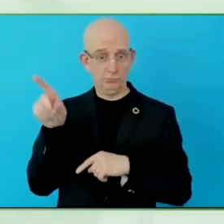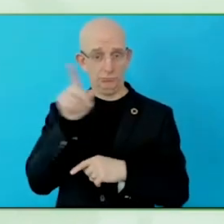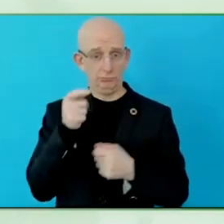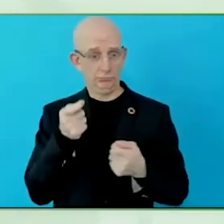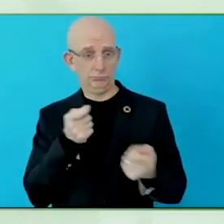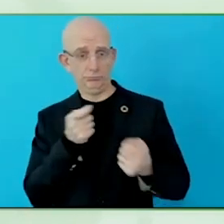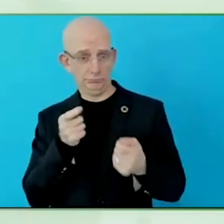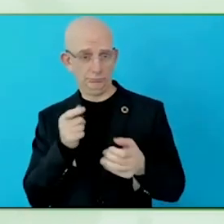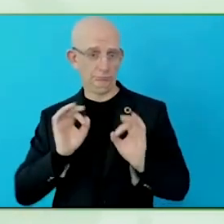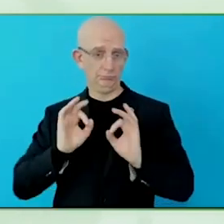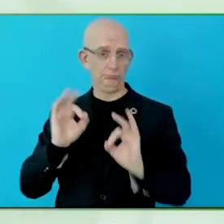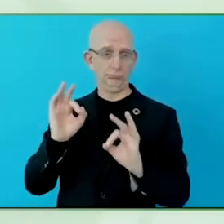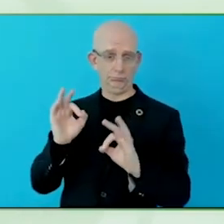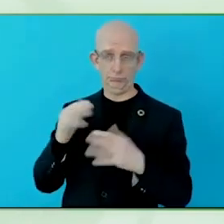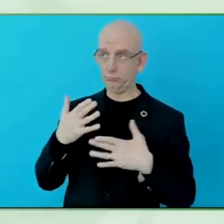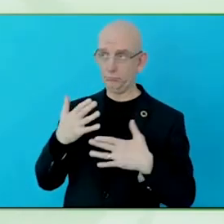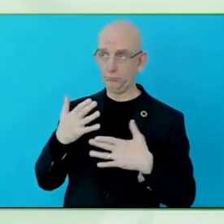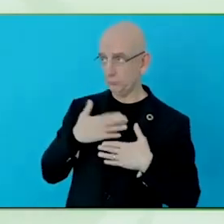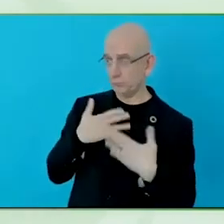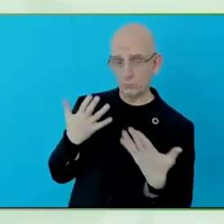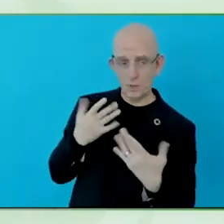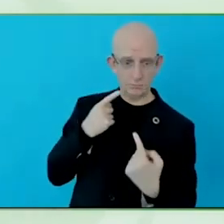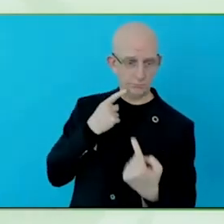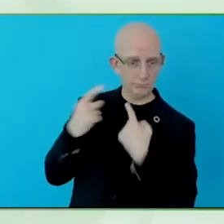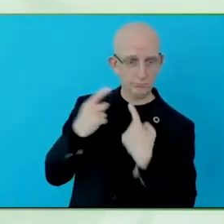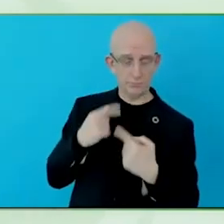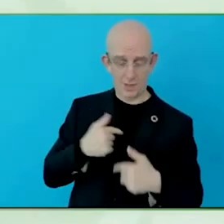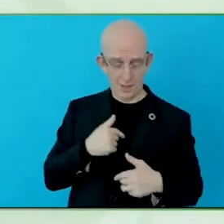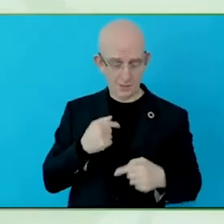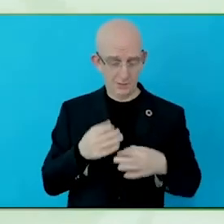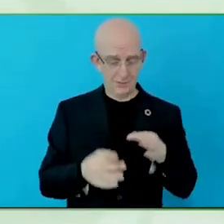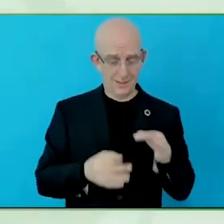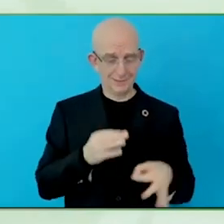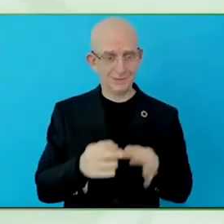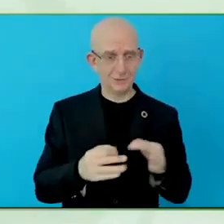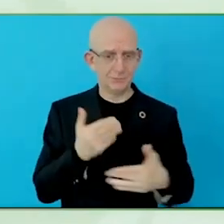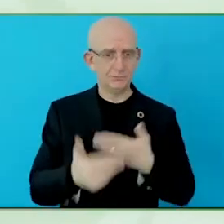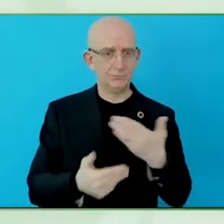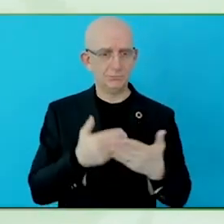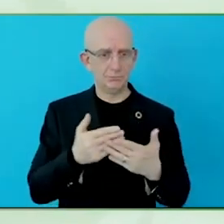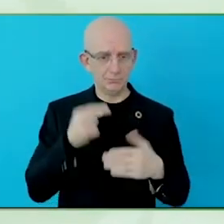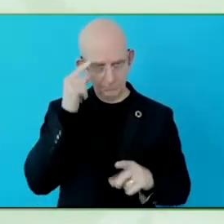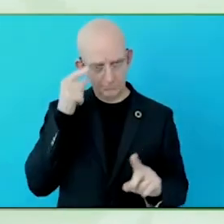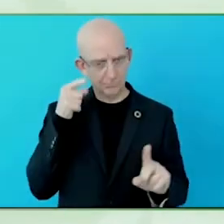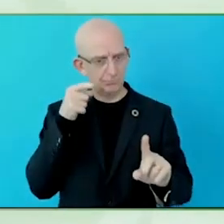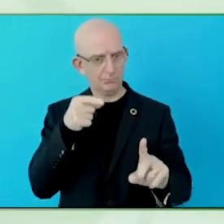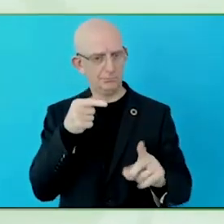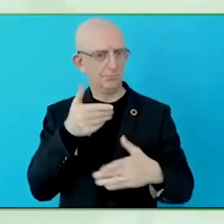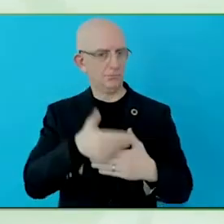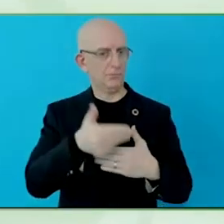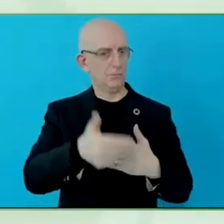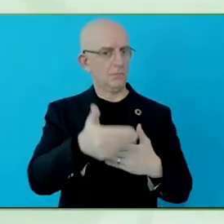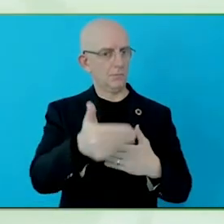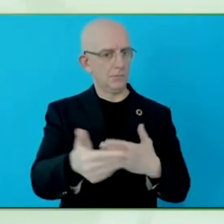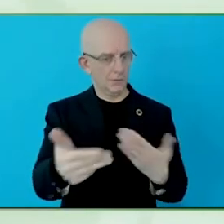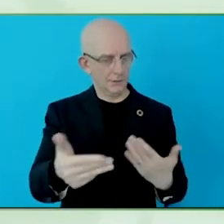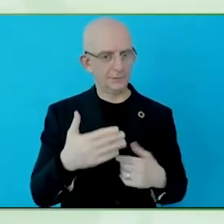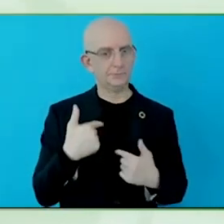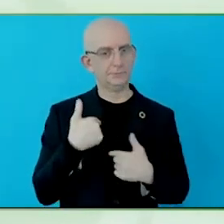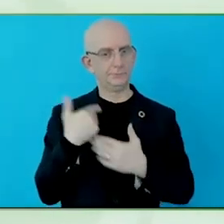working as Global Head of Accessibility for almost 6 years now in the bank, and really focusing on awareness and trying to get the